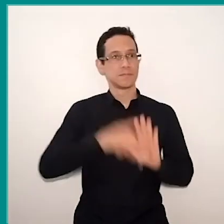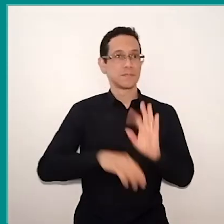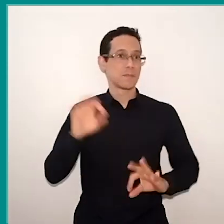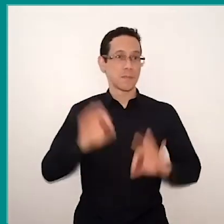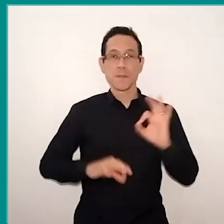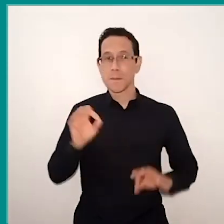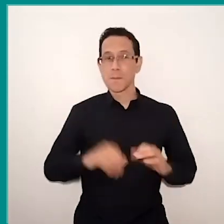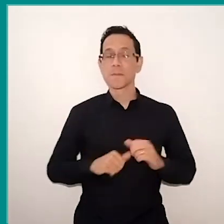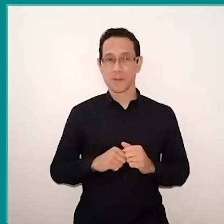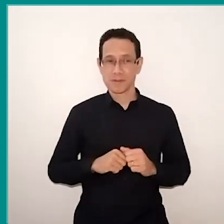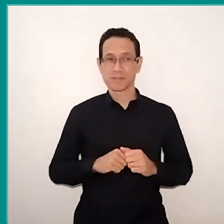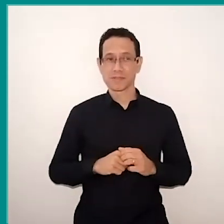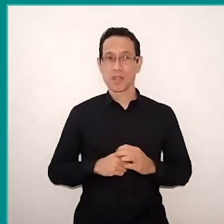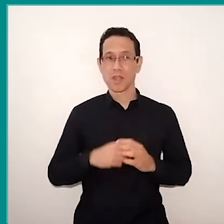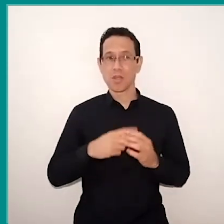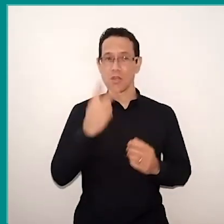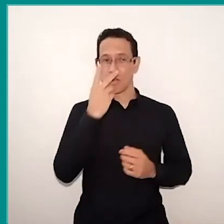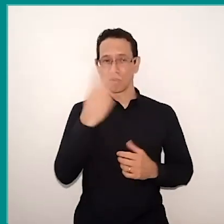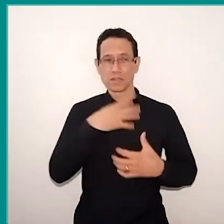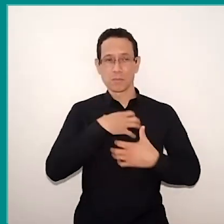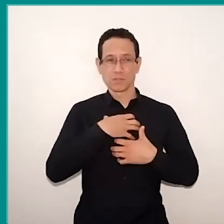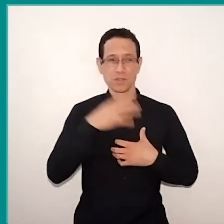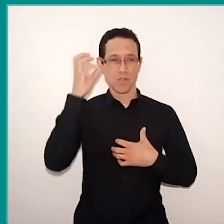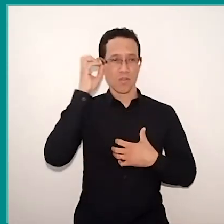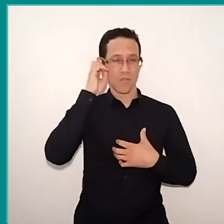“Olhos de Emoção, Ouvidos de Fantasia”.